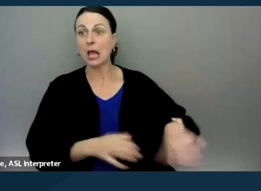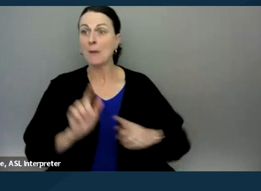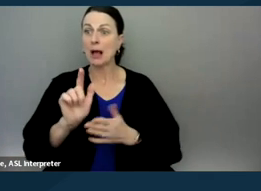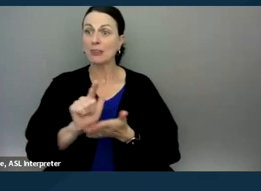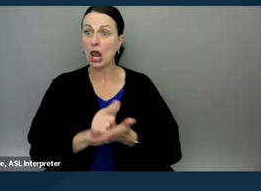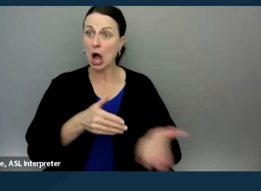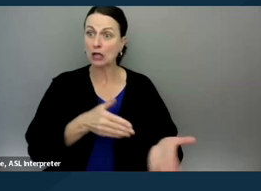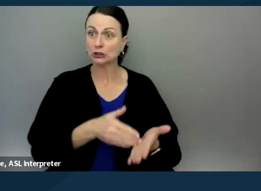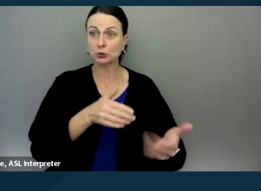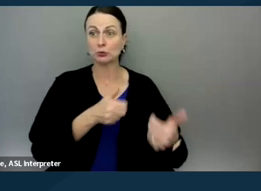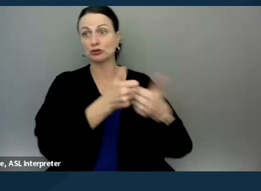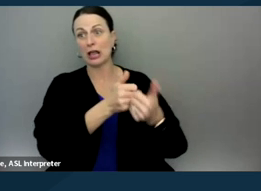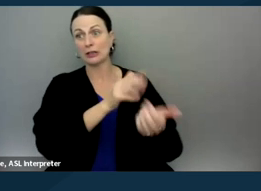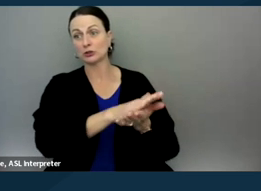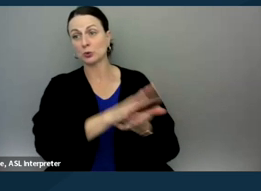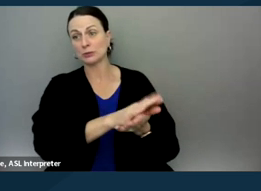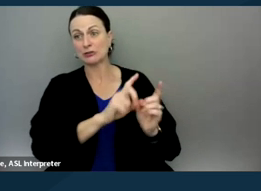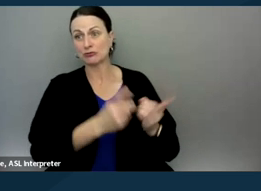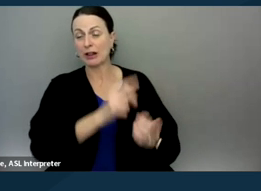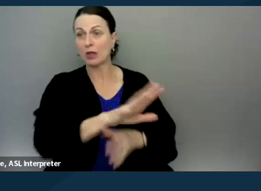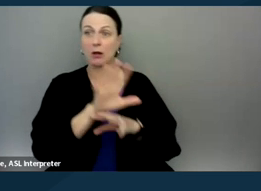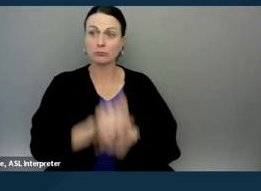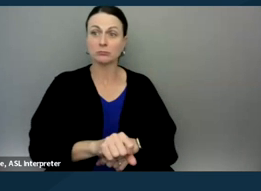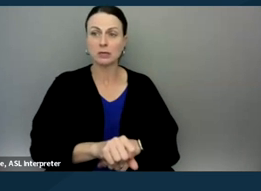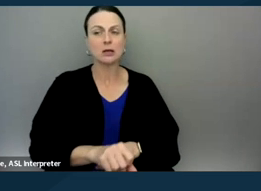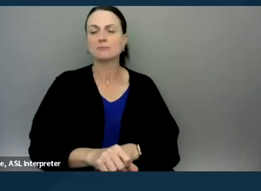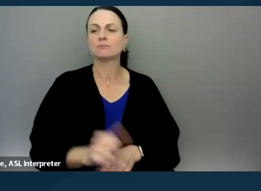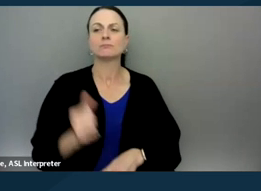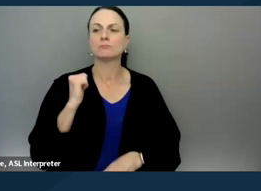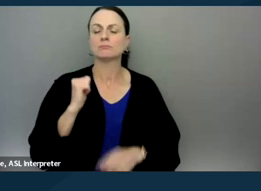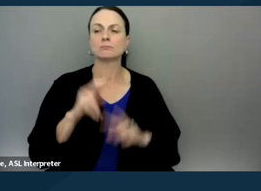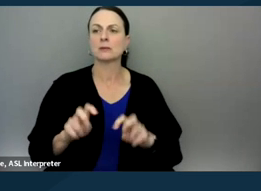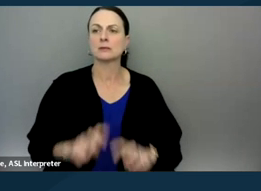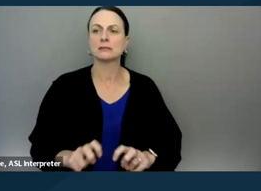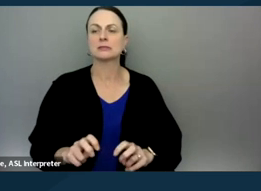the school district's practices of not assessing students who are suspected to have,